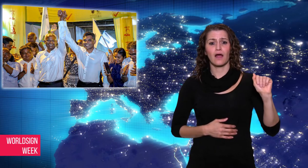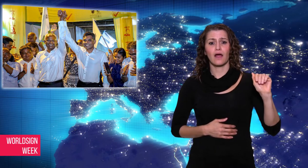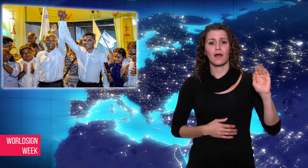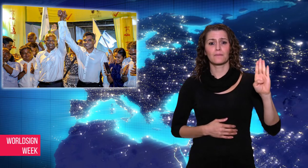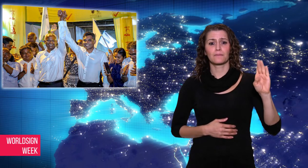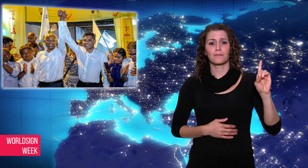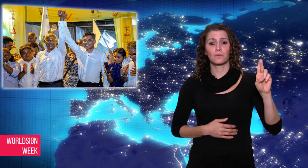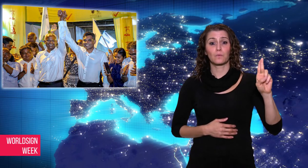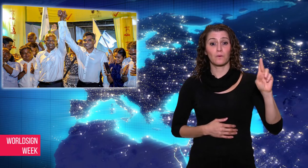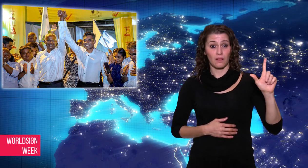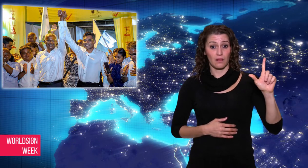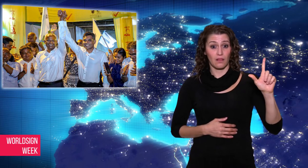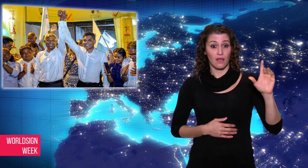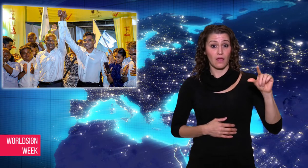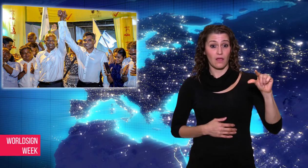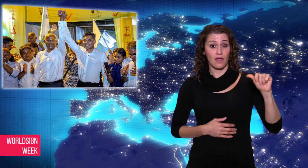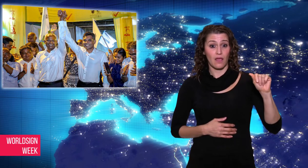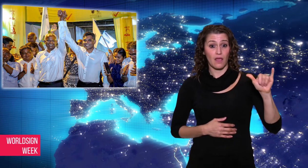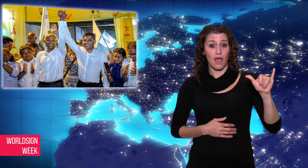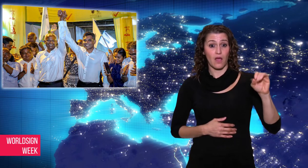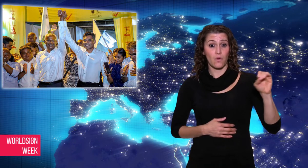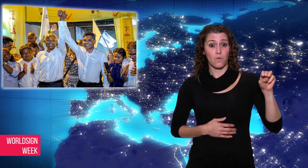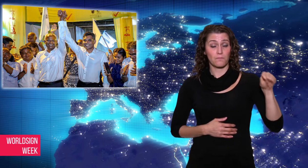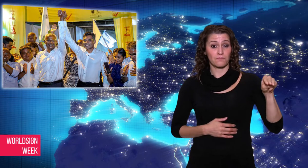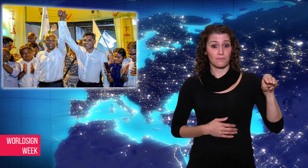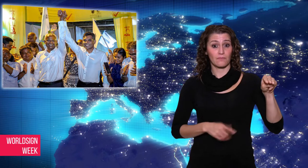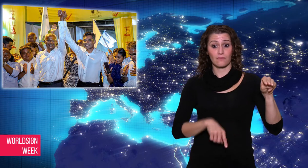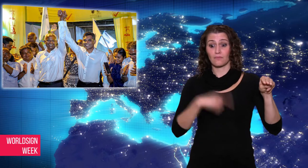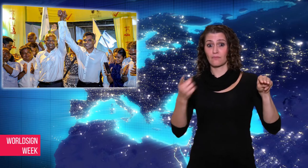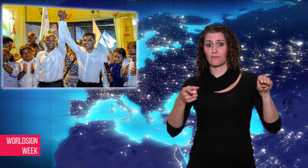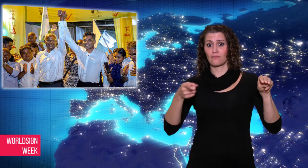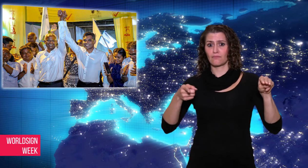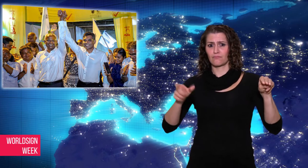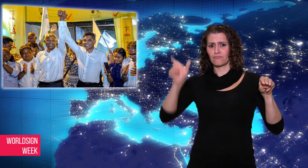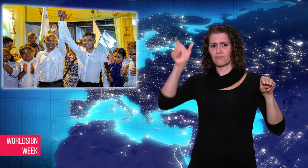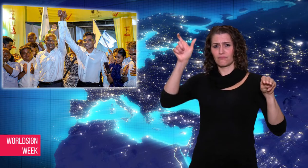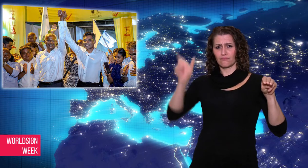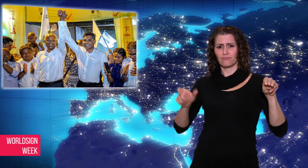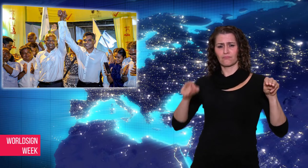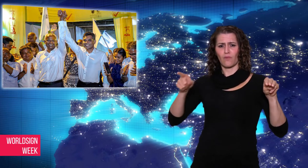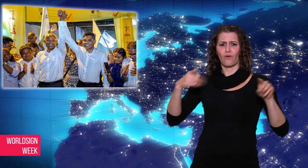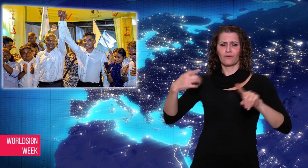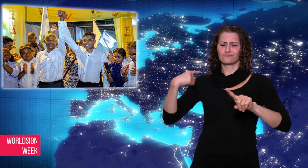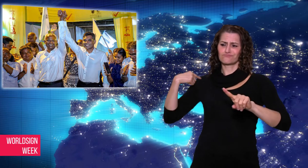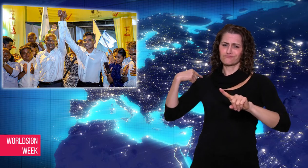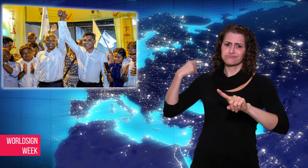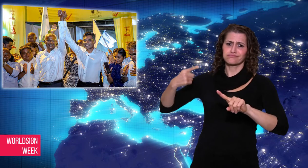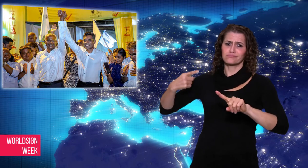opposition candidate to